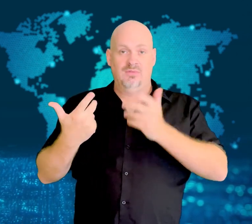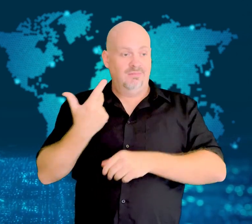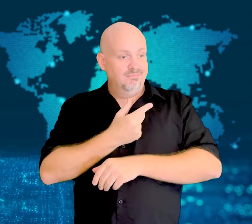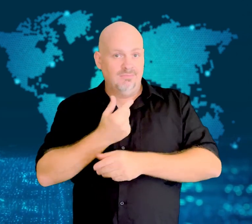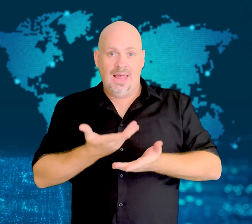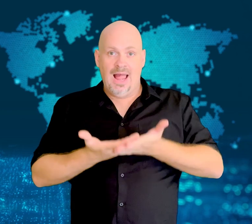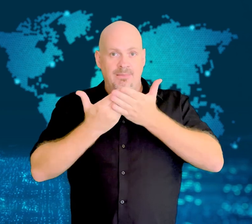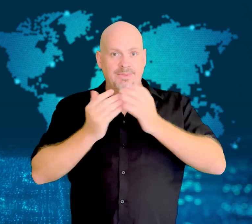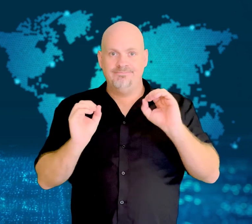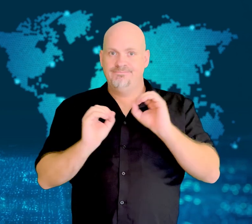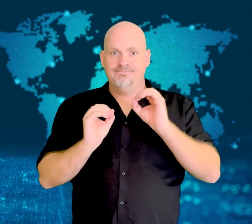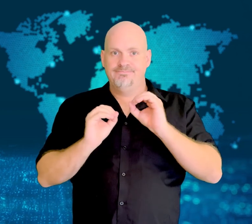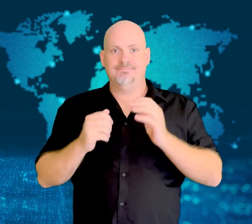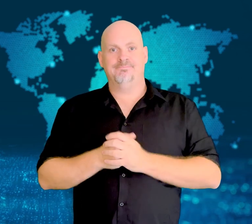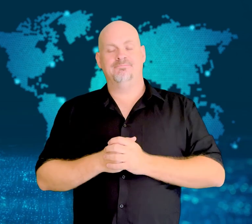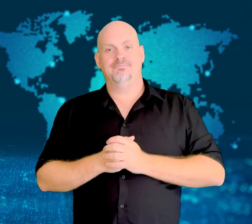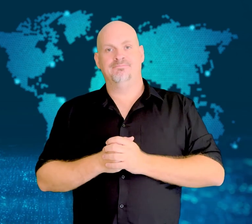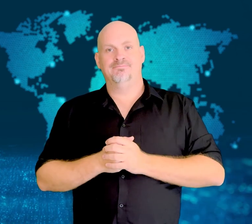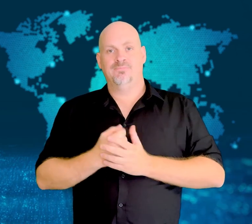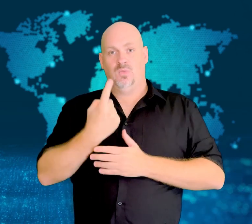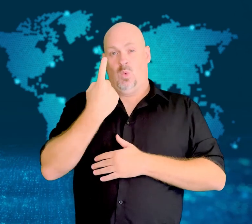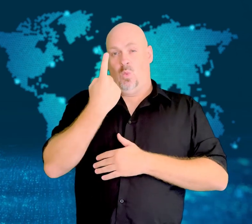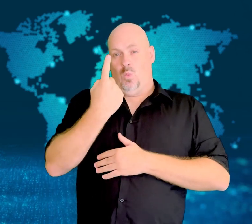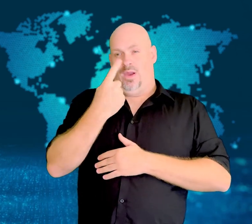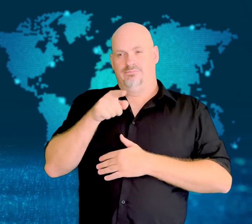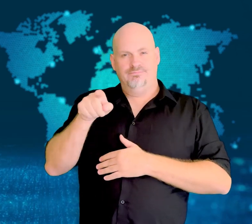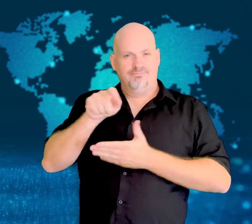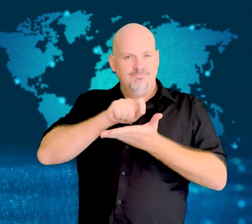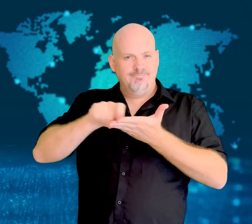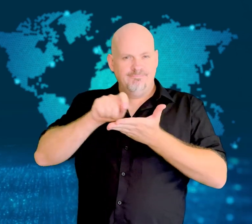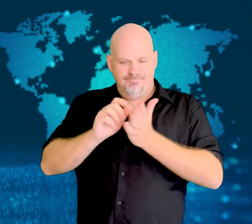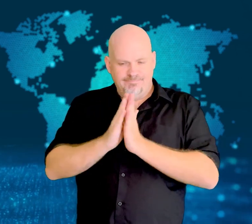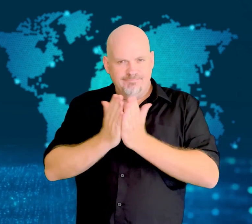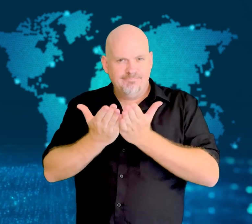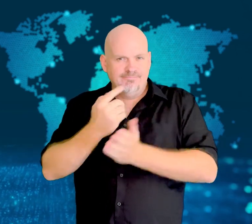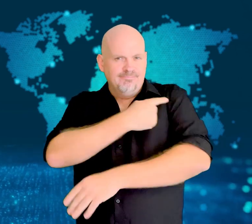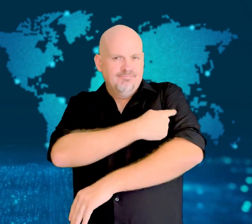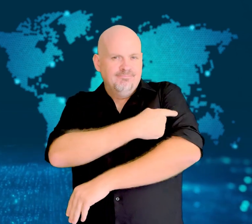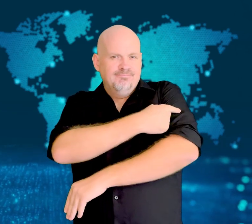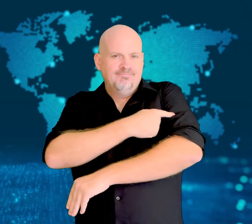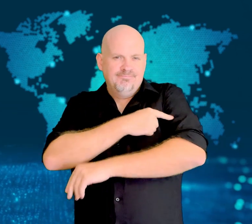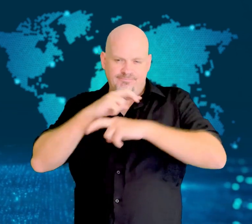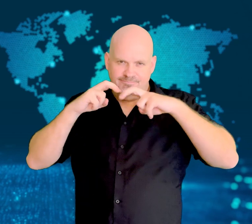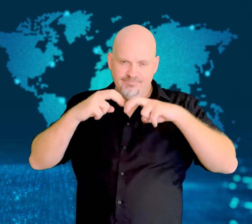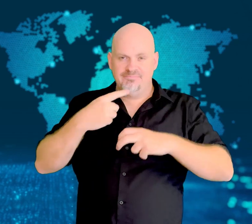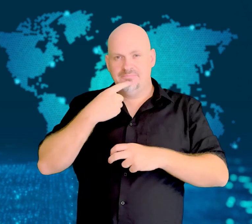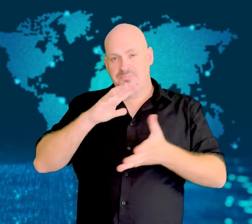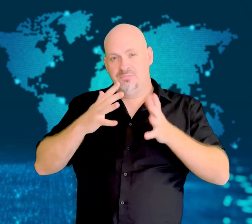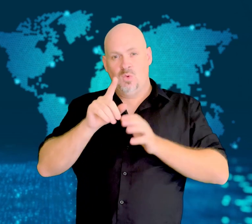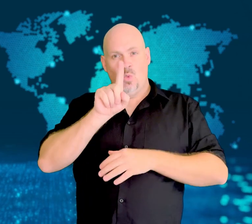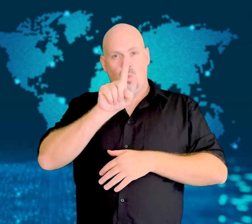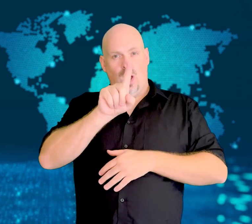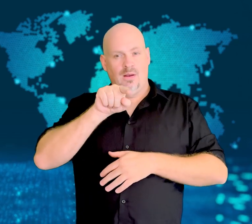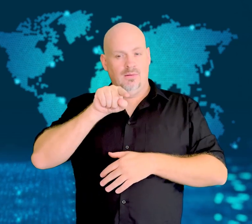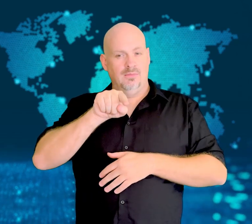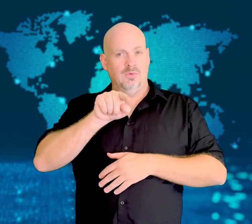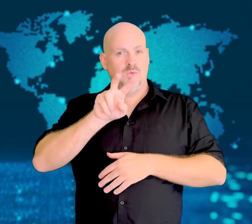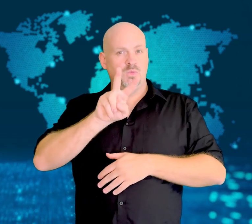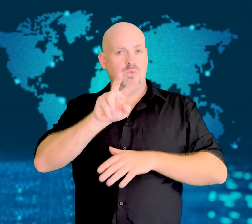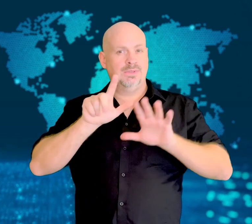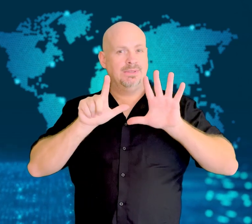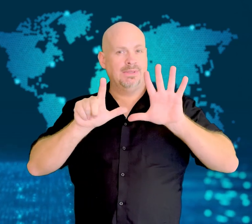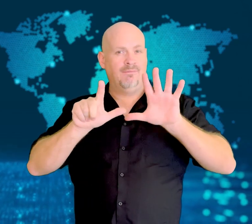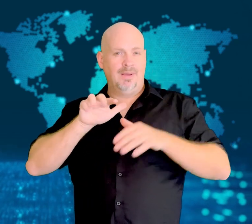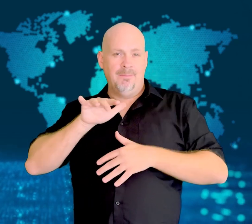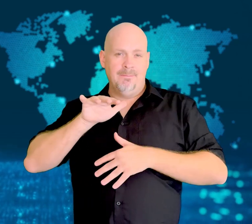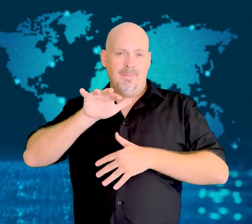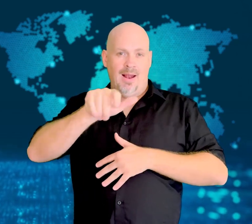One medical journal reports that around 1.27 million people died in 2019